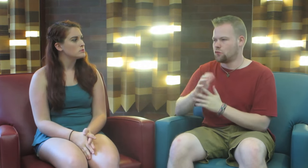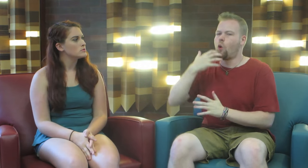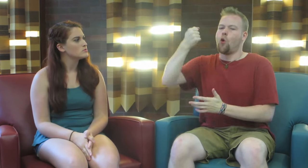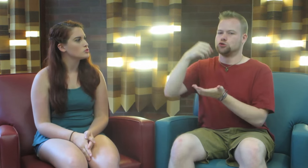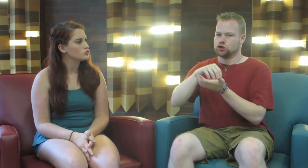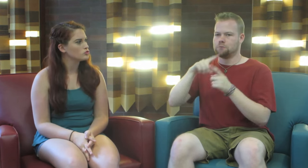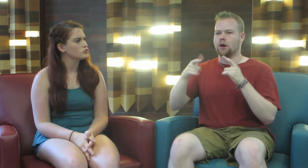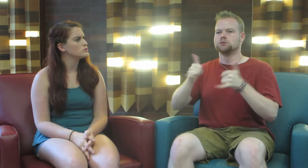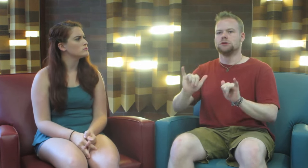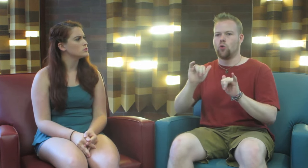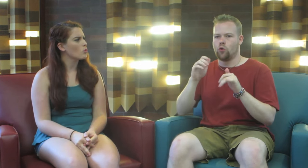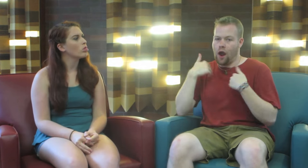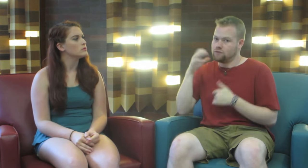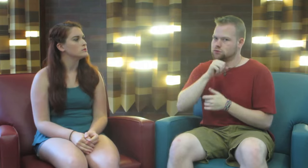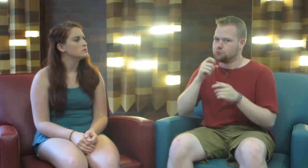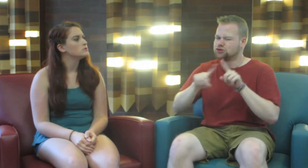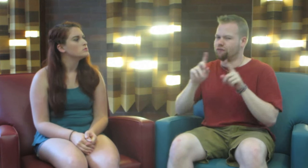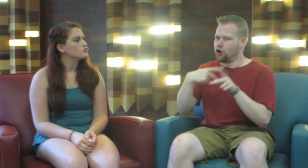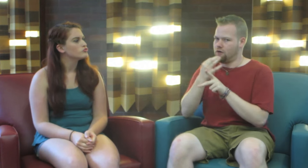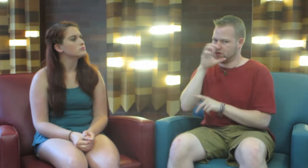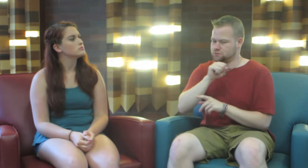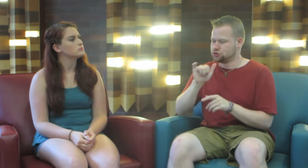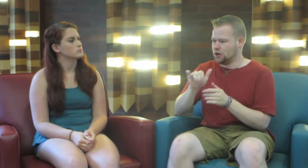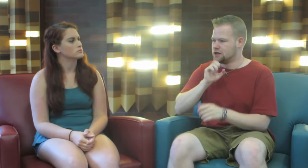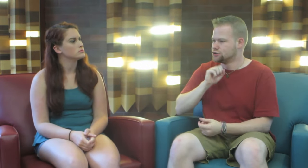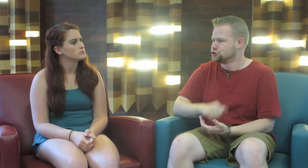Older, but still have assumptions, different kinds of assumptions at that age.